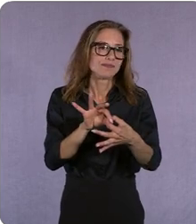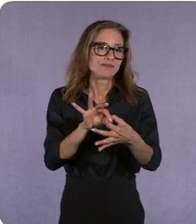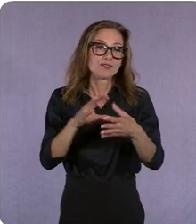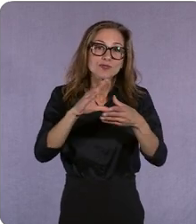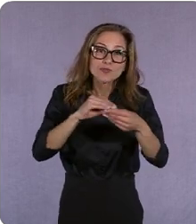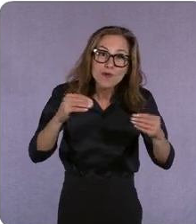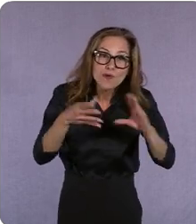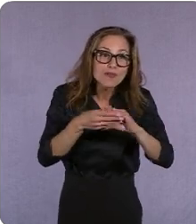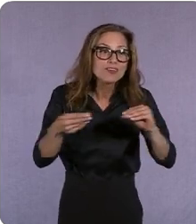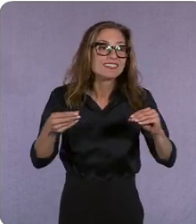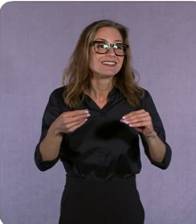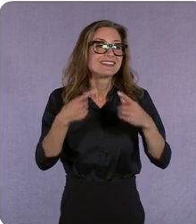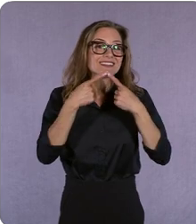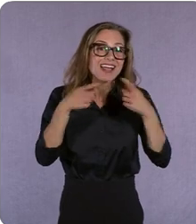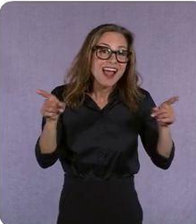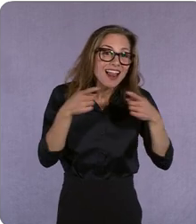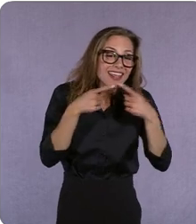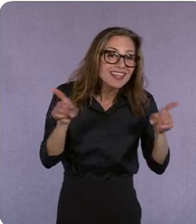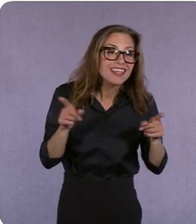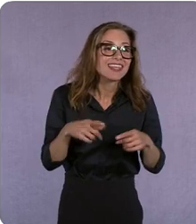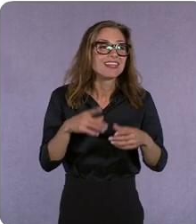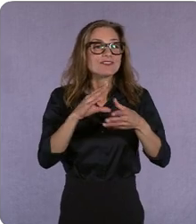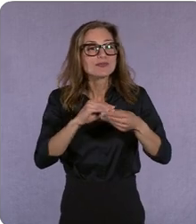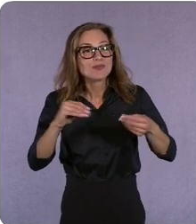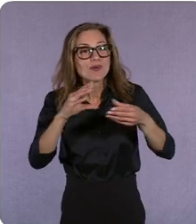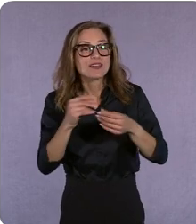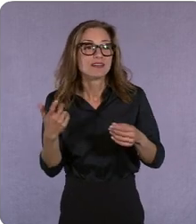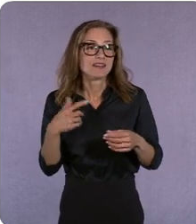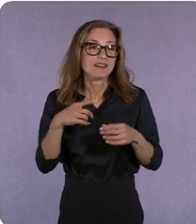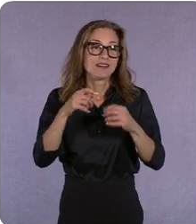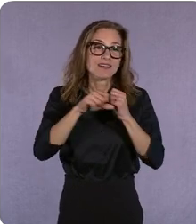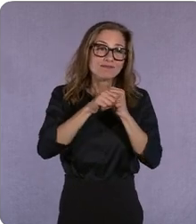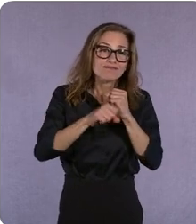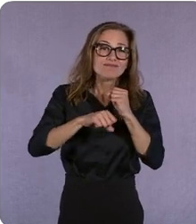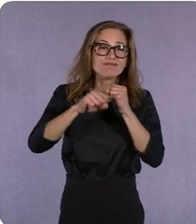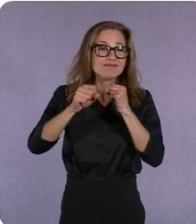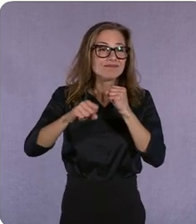across longer longer formats is only just it's just starting to happen in quality ways